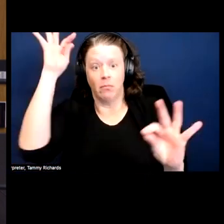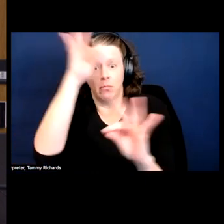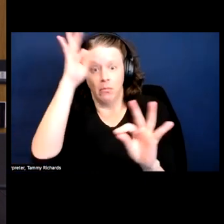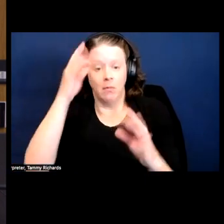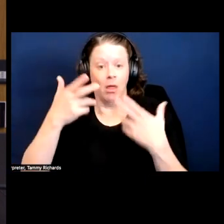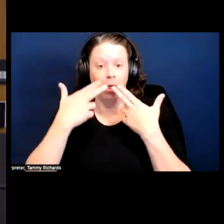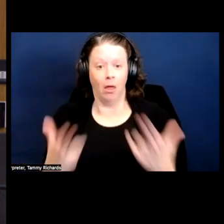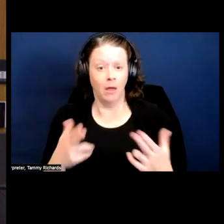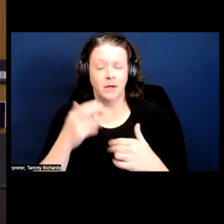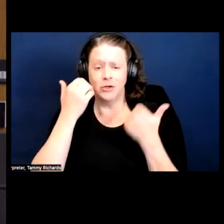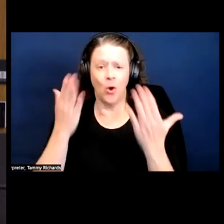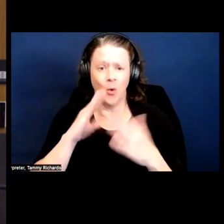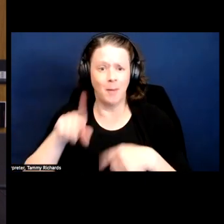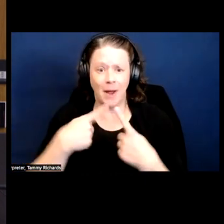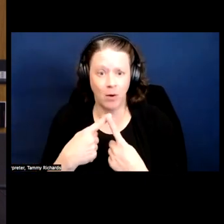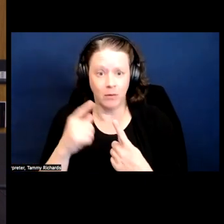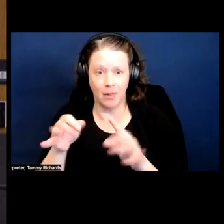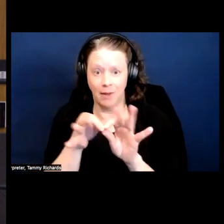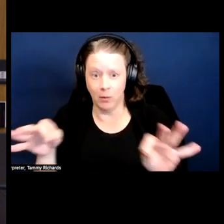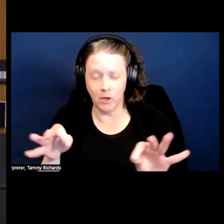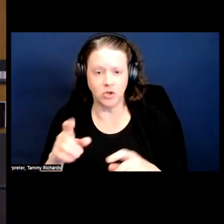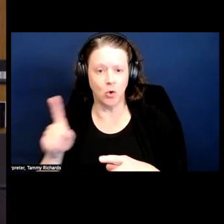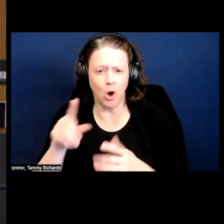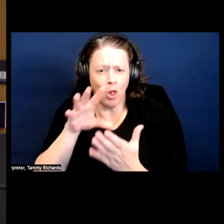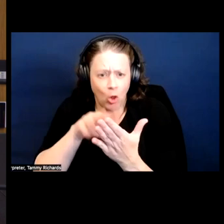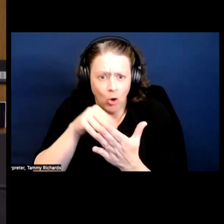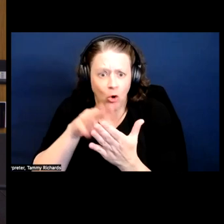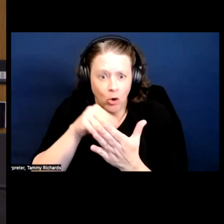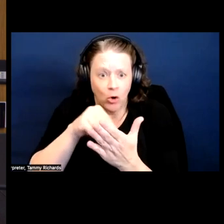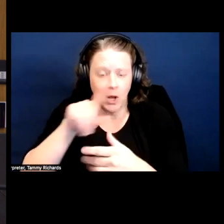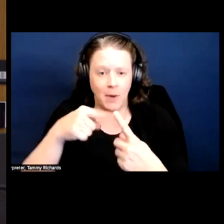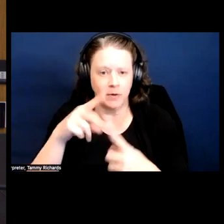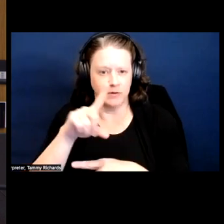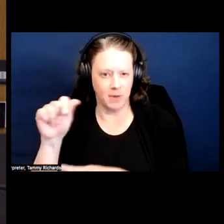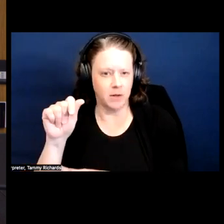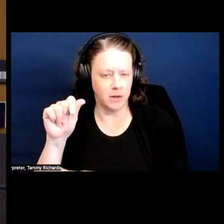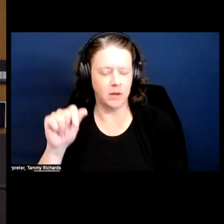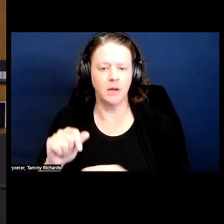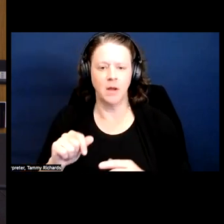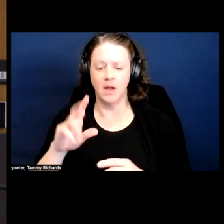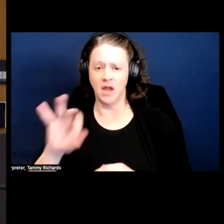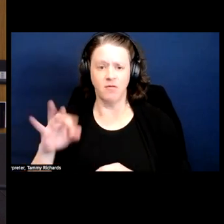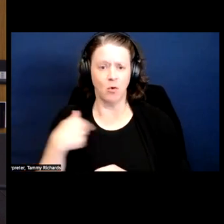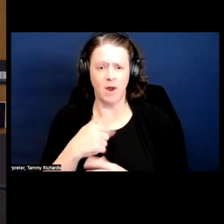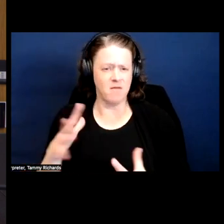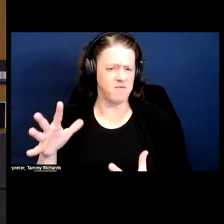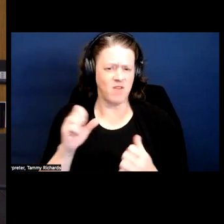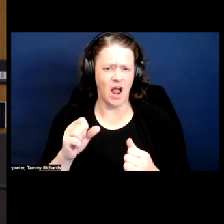are coming into disability consciousness. I think that knee jerk reactions to language can push people out.